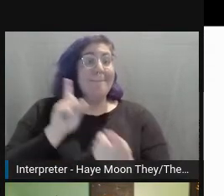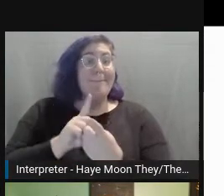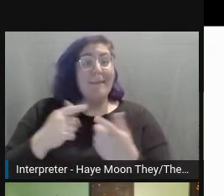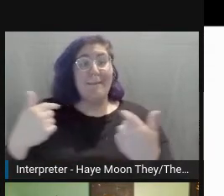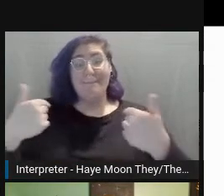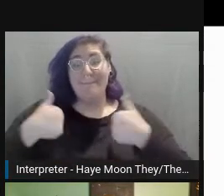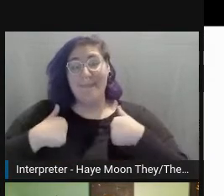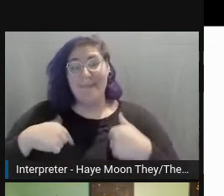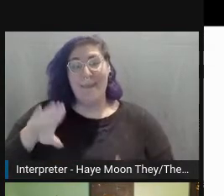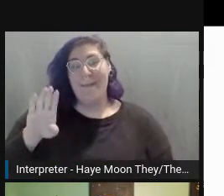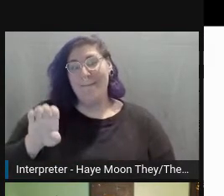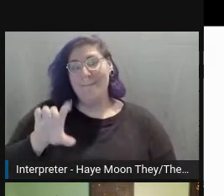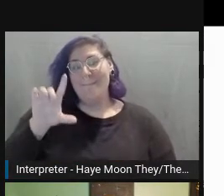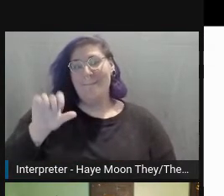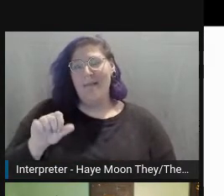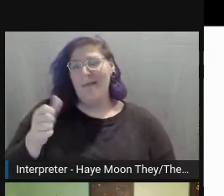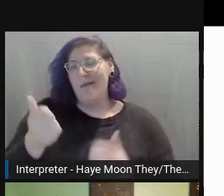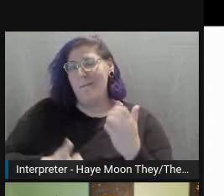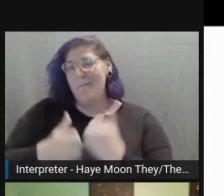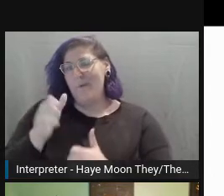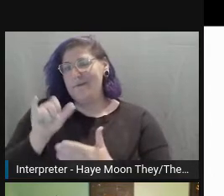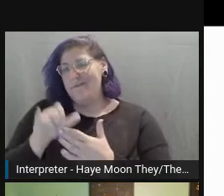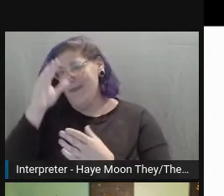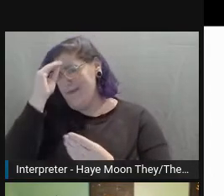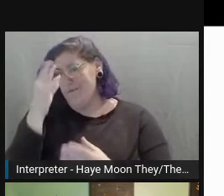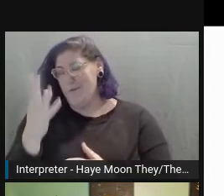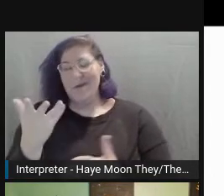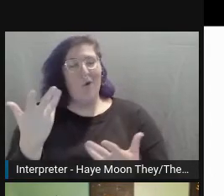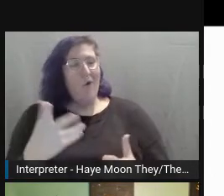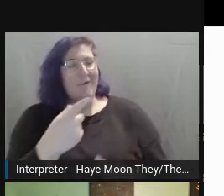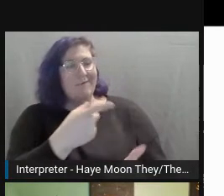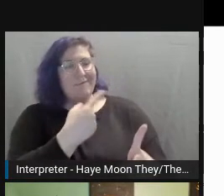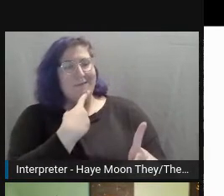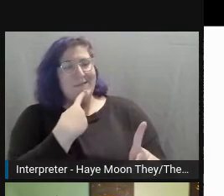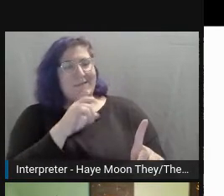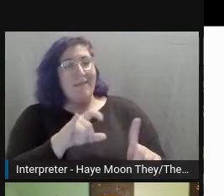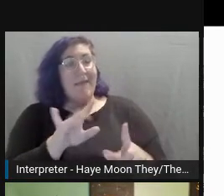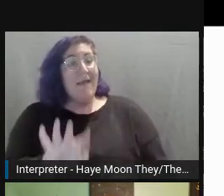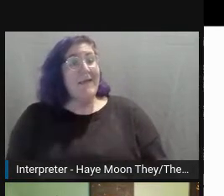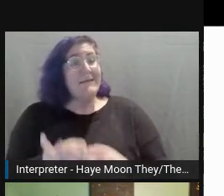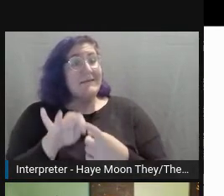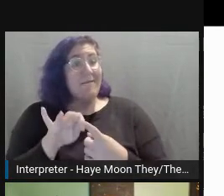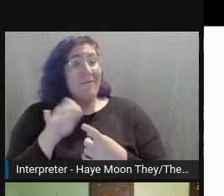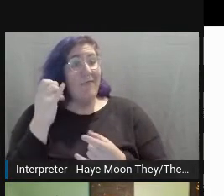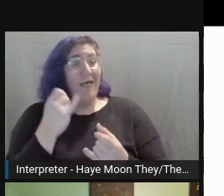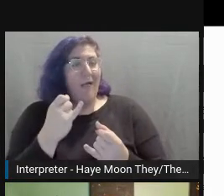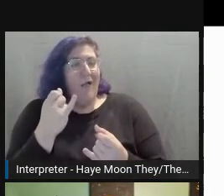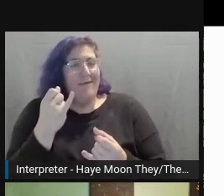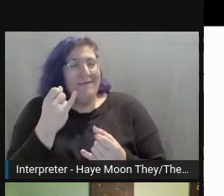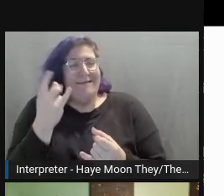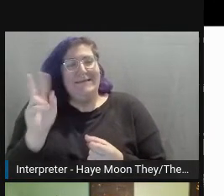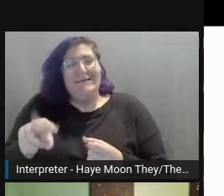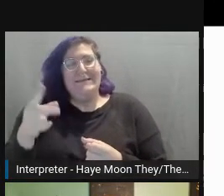Most of this on the screen, Carrie already covered except for the final second to last one, that says I love coffee,